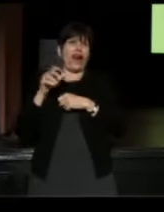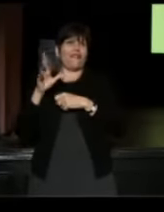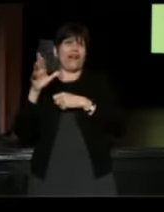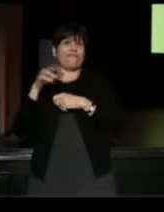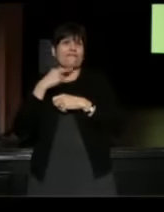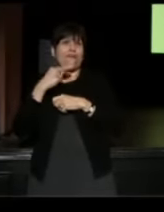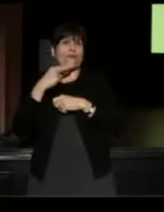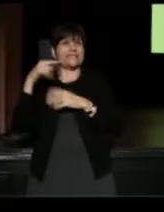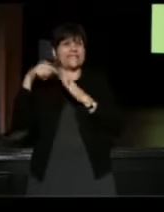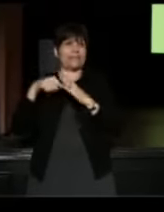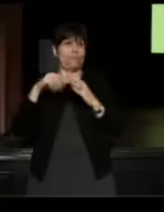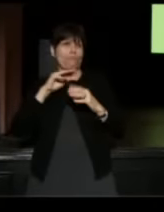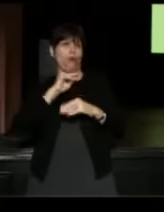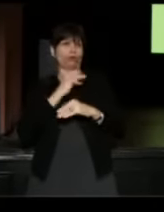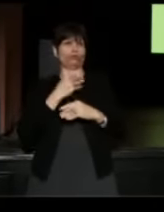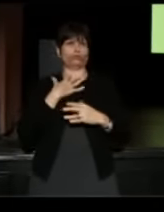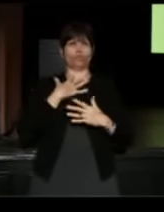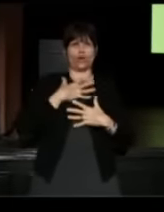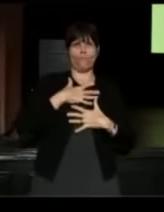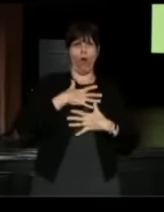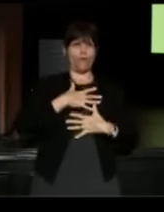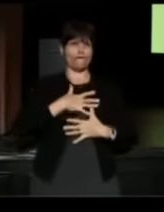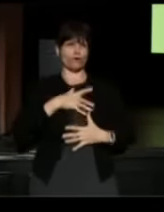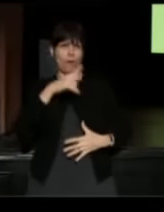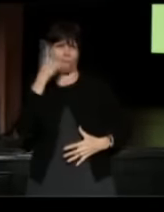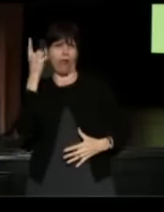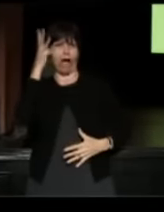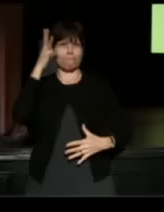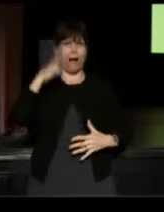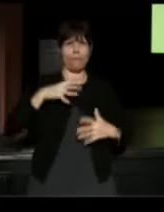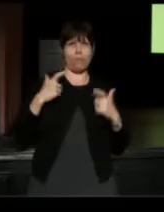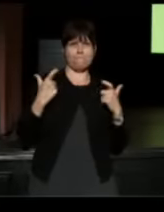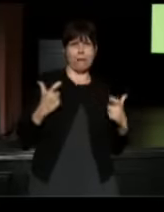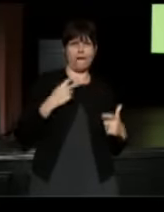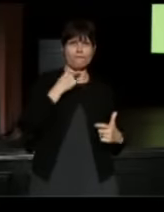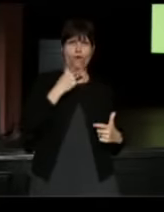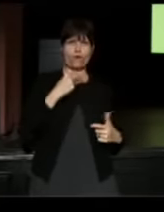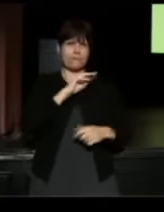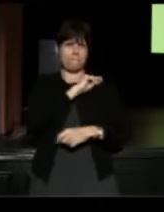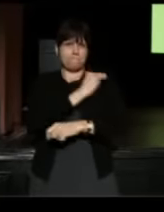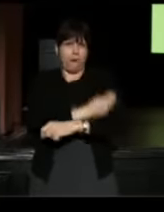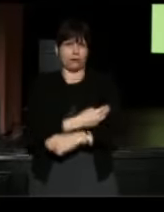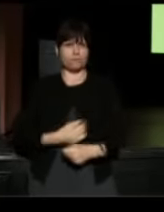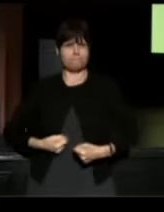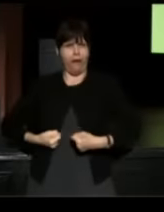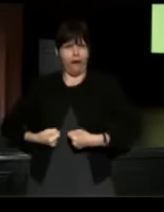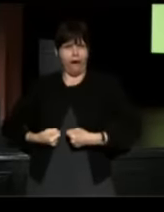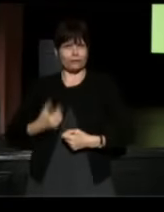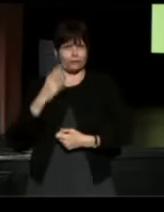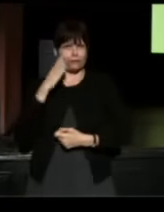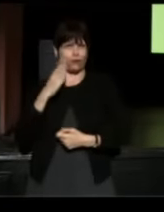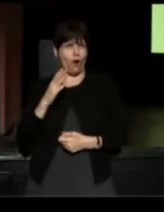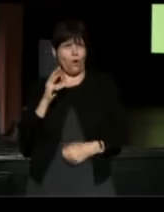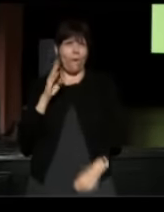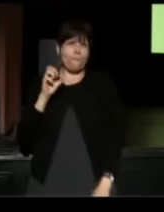All those muscles and everything, he was like a black man with big voice and muscles and bad, you know, Porgy and Bess, all that stuff.